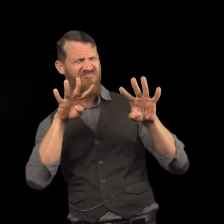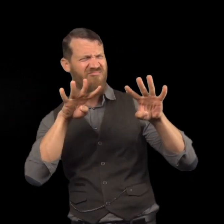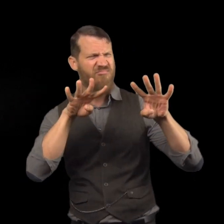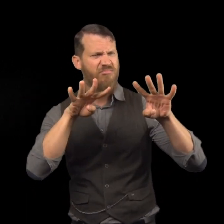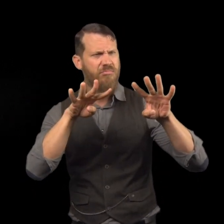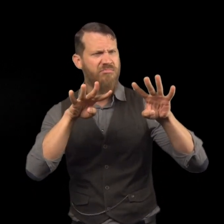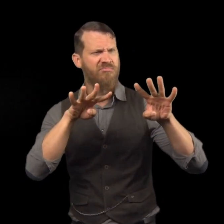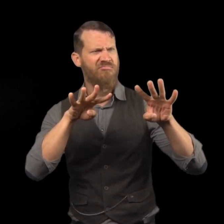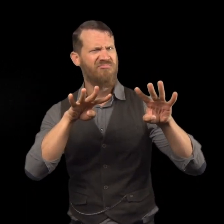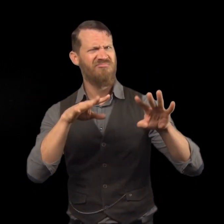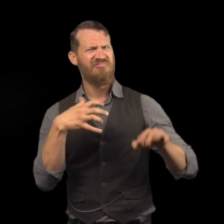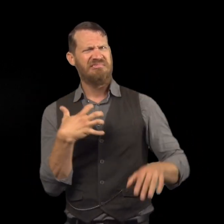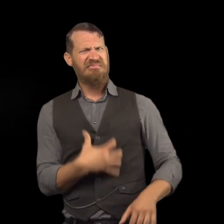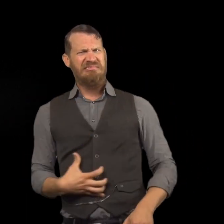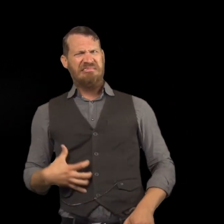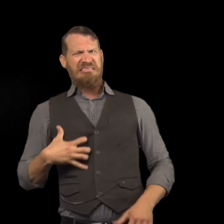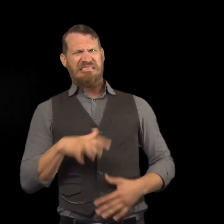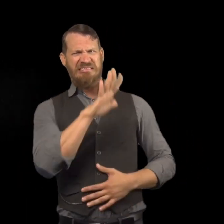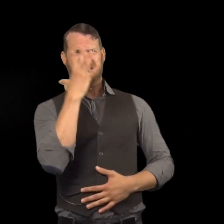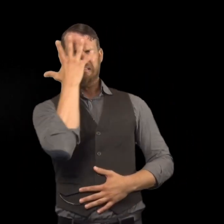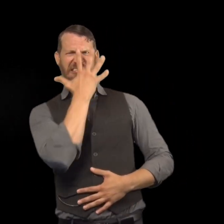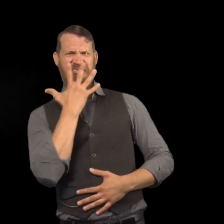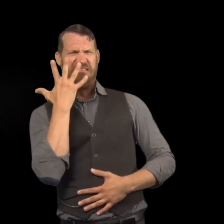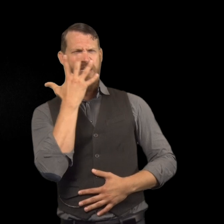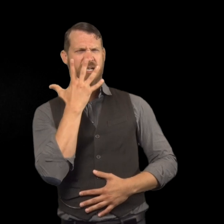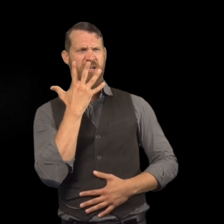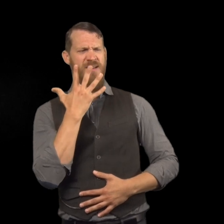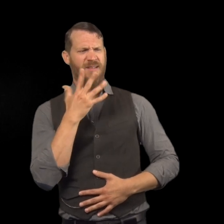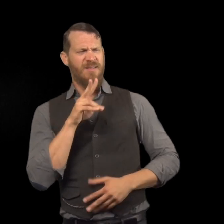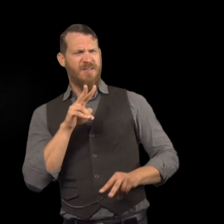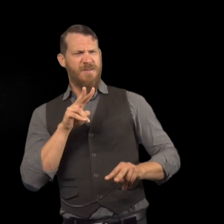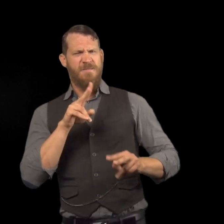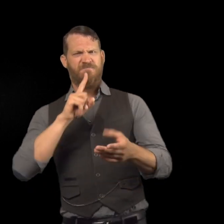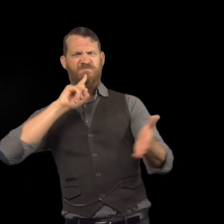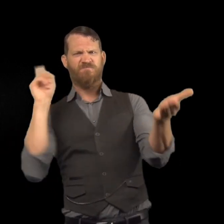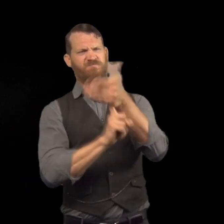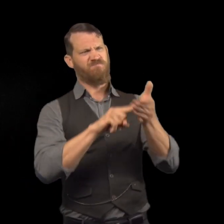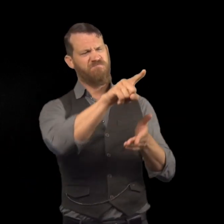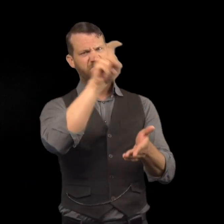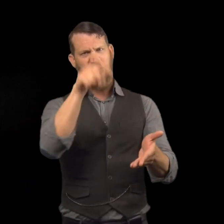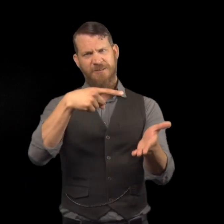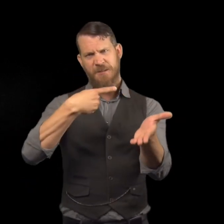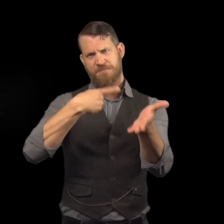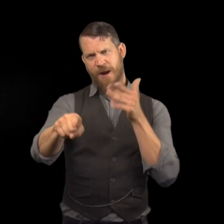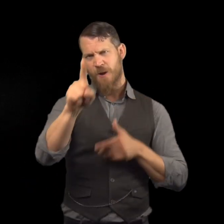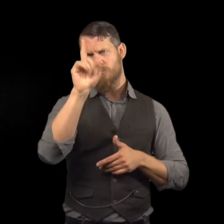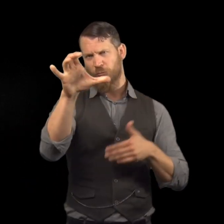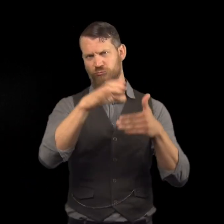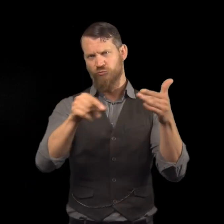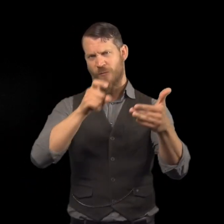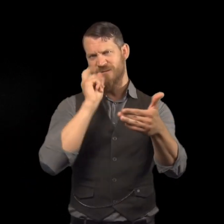The girl's family was so upset with this man, and they were disgusted by his appearance.